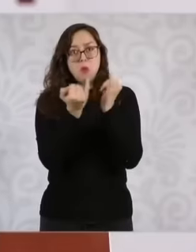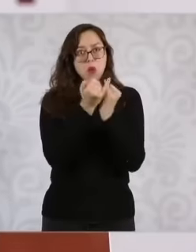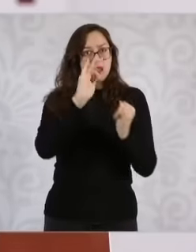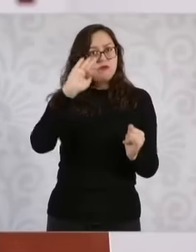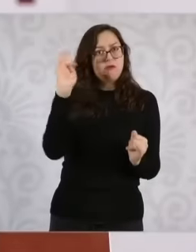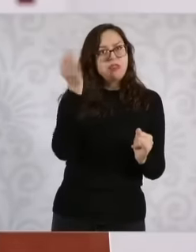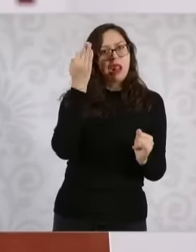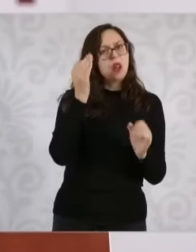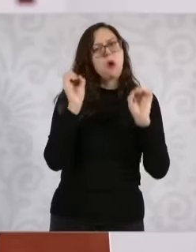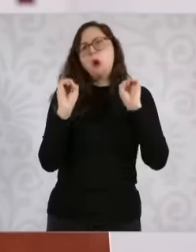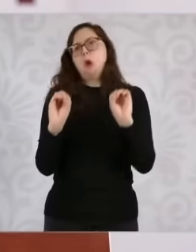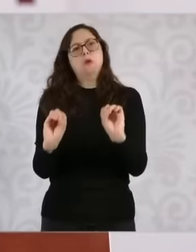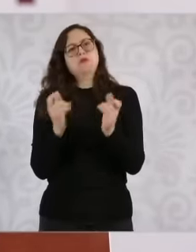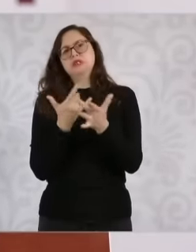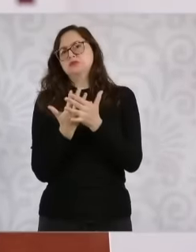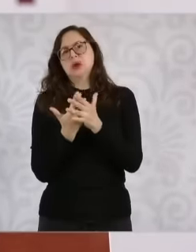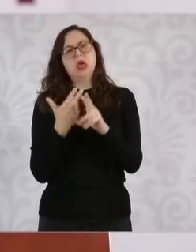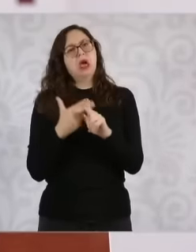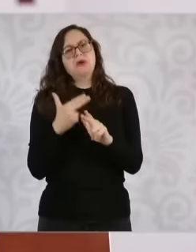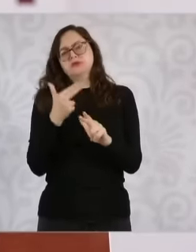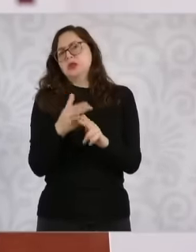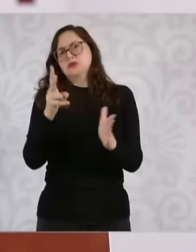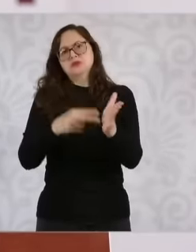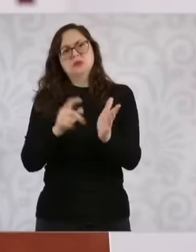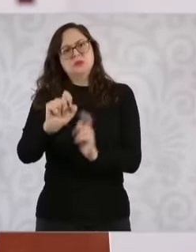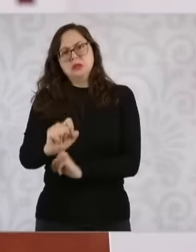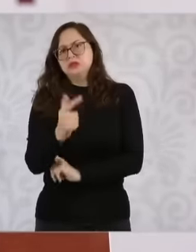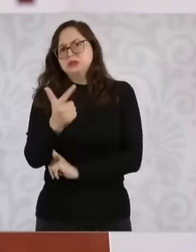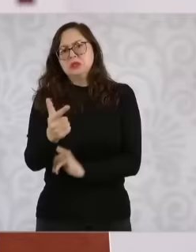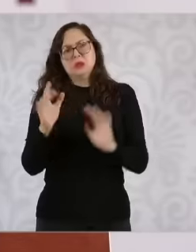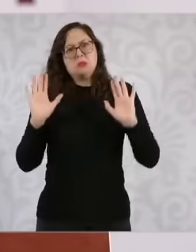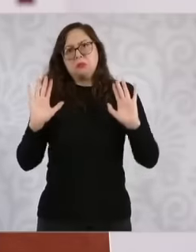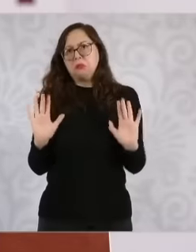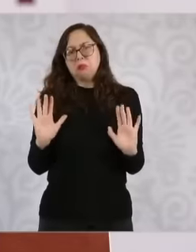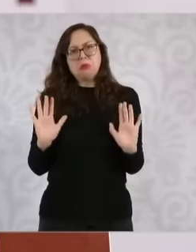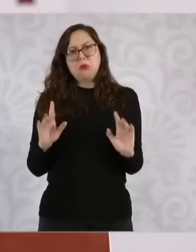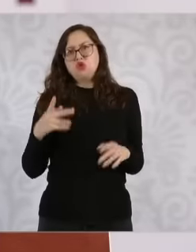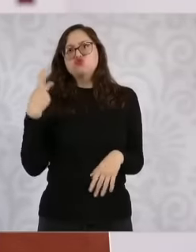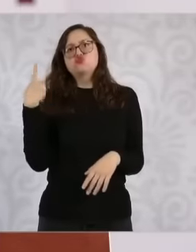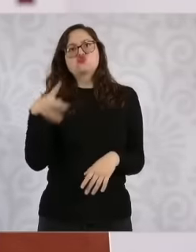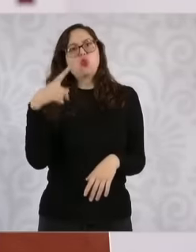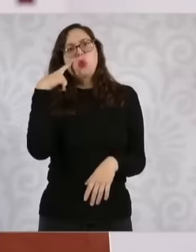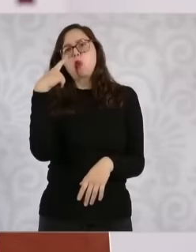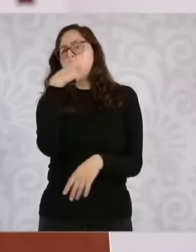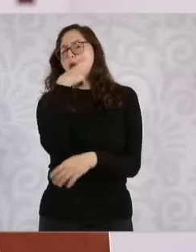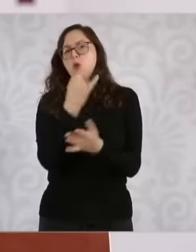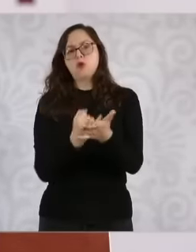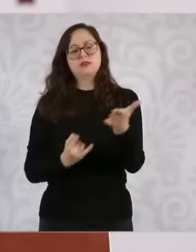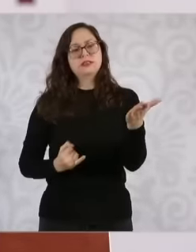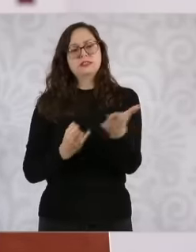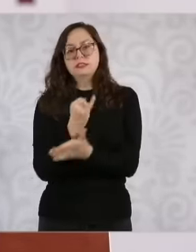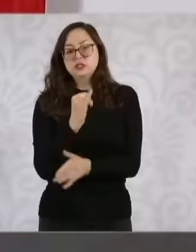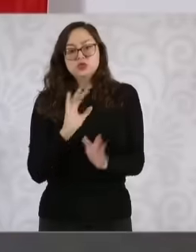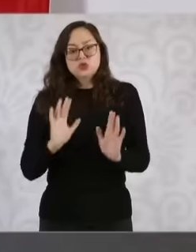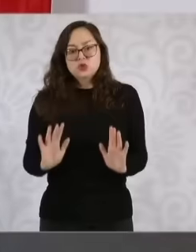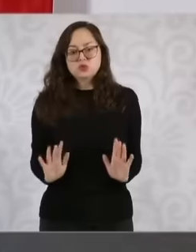it is an attribution of the state constitutions of the state legislatures